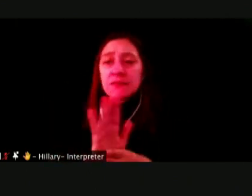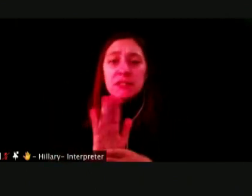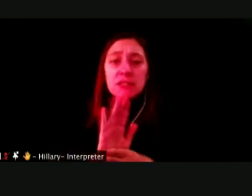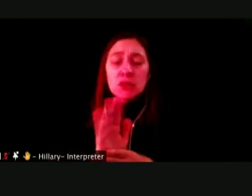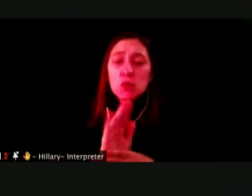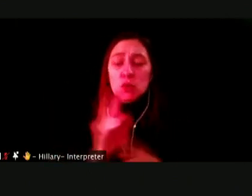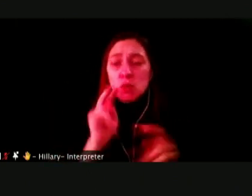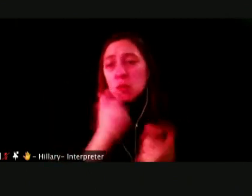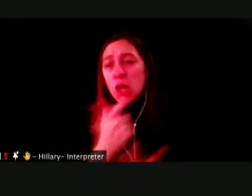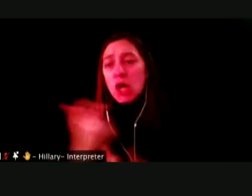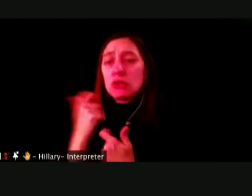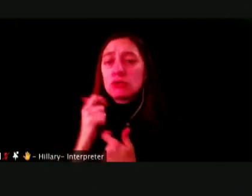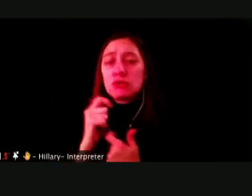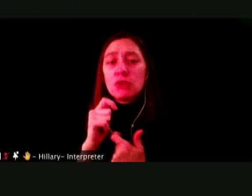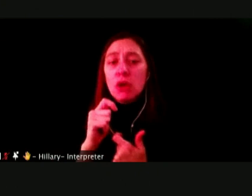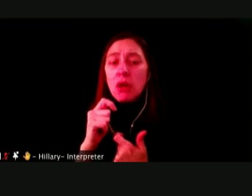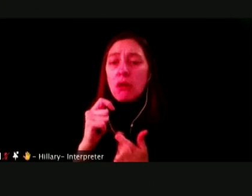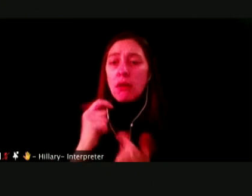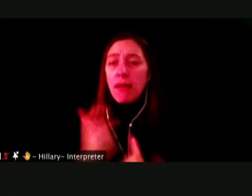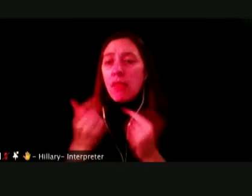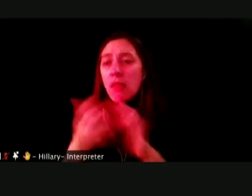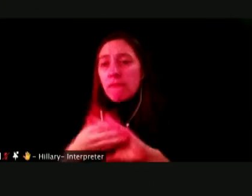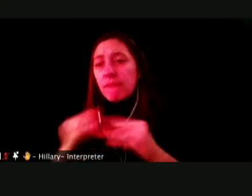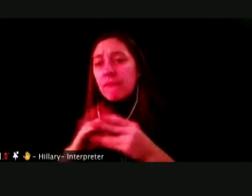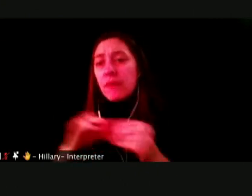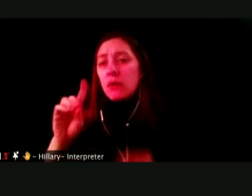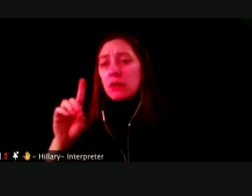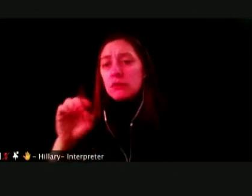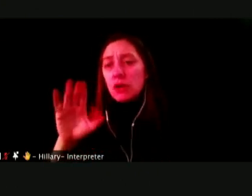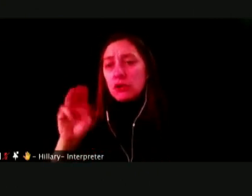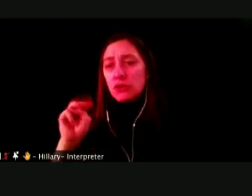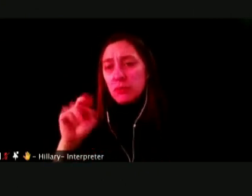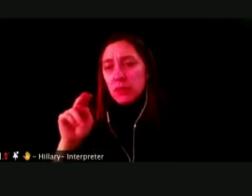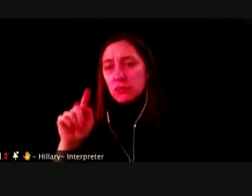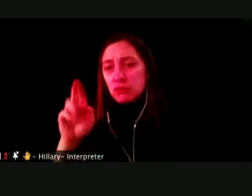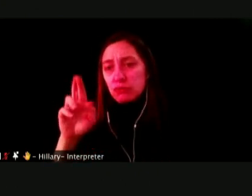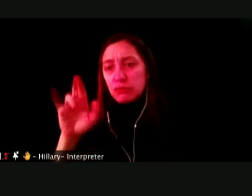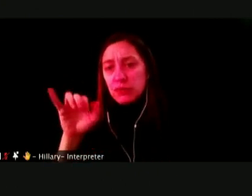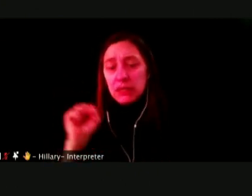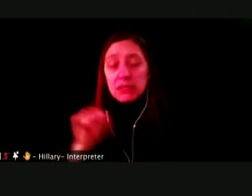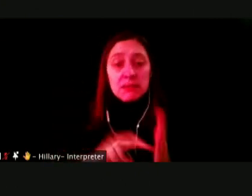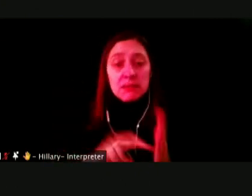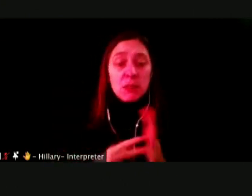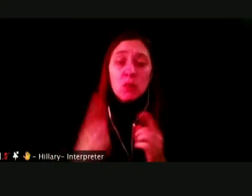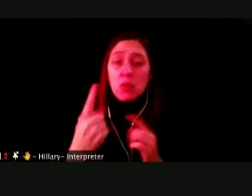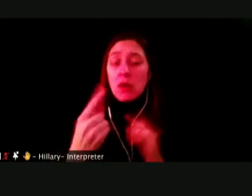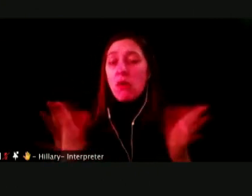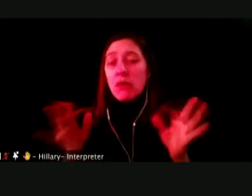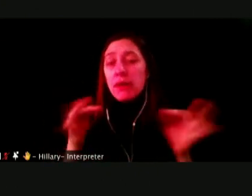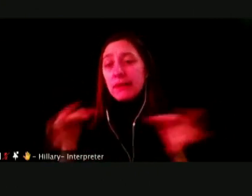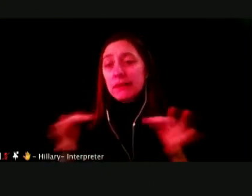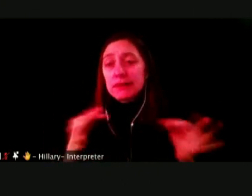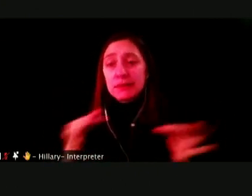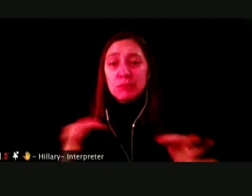AND DOCUMENTARIES. ONE FOR EXAMPLE, THIS ONE THE SCREENSHOT SHOWS IN BLACK NEIGHBORHOODS.